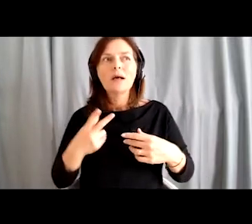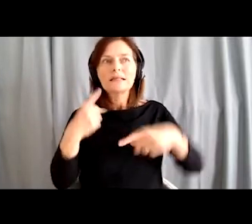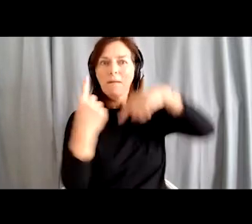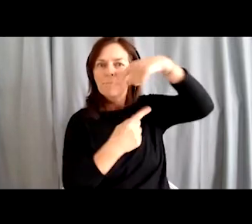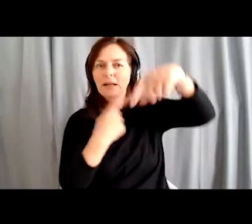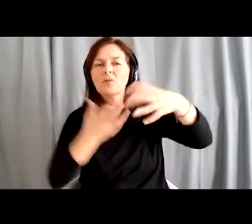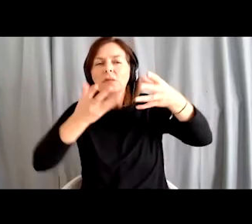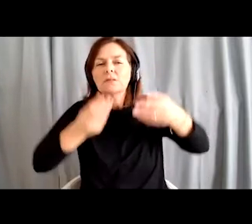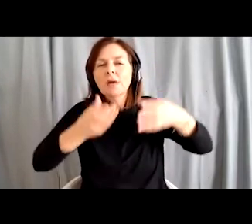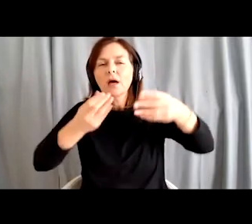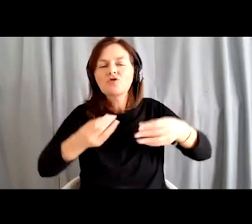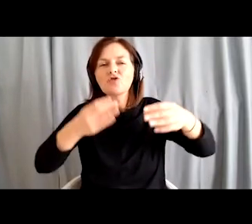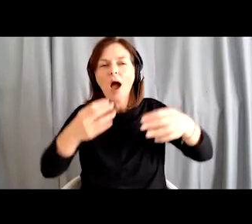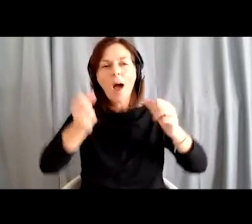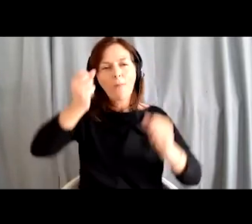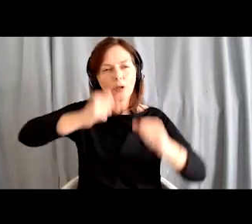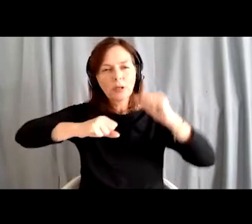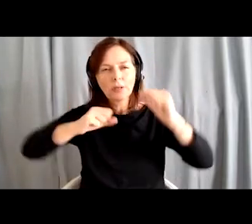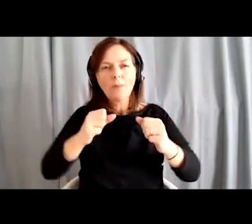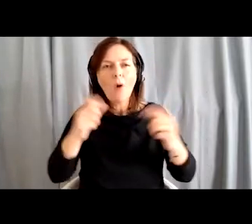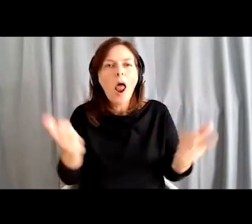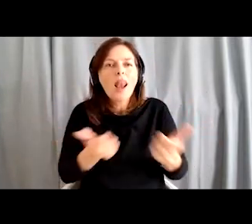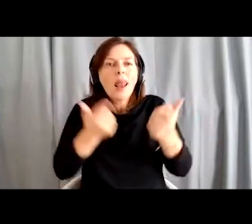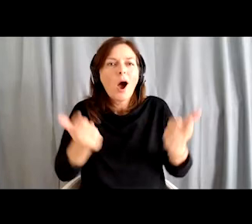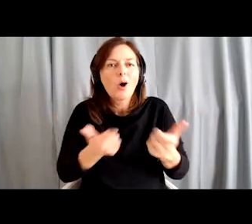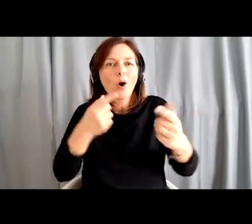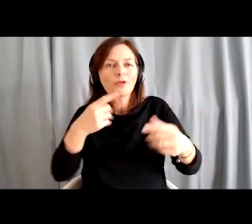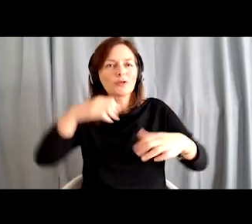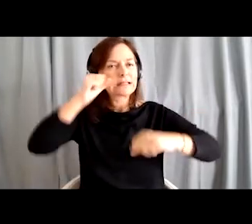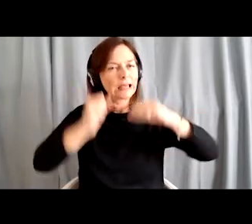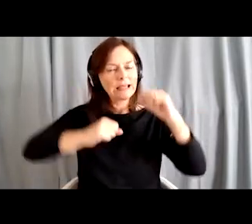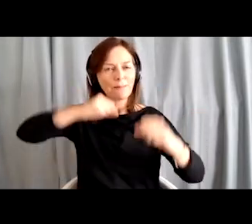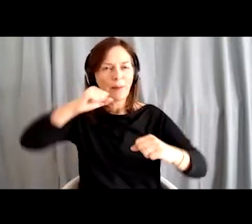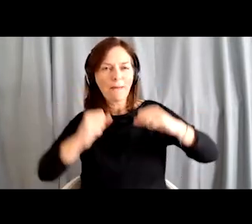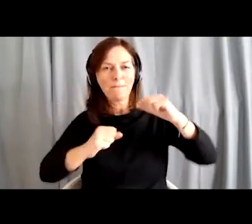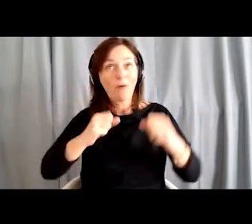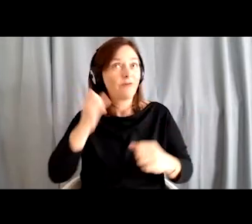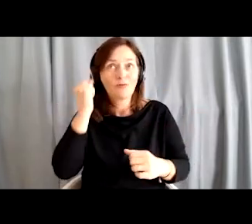how we become lighter in movement – I mean everyday movement, not only from